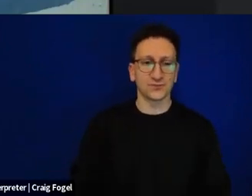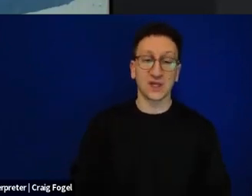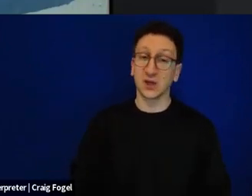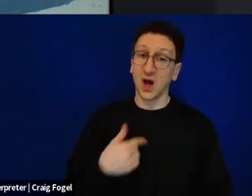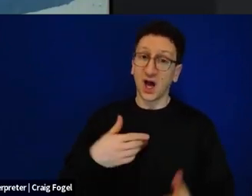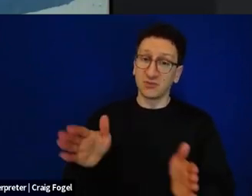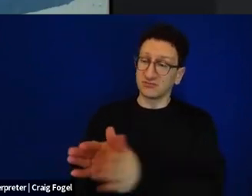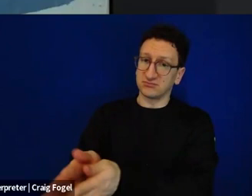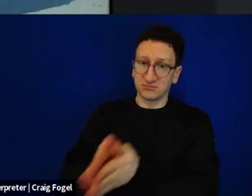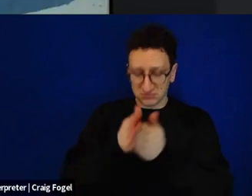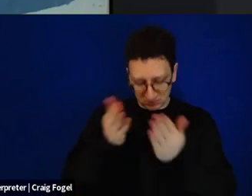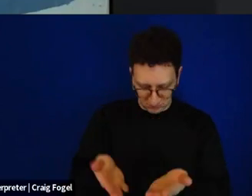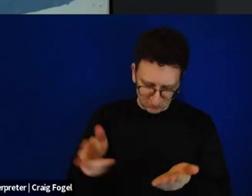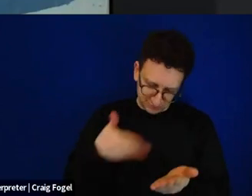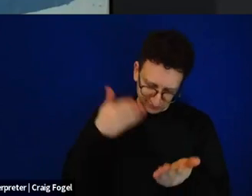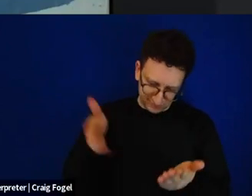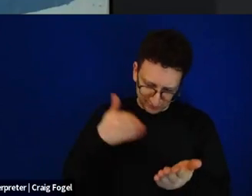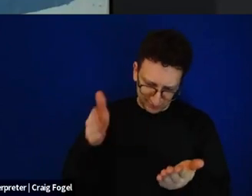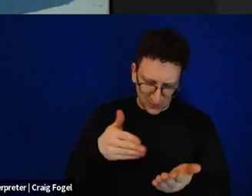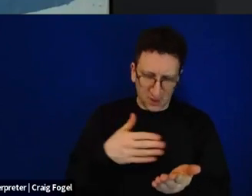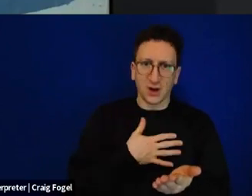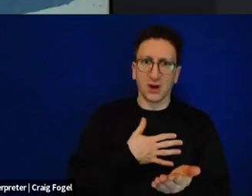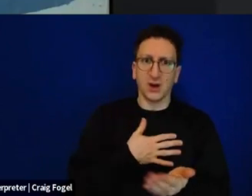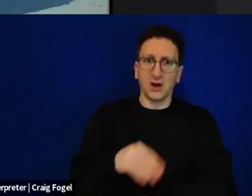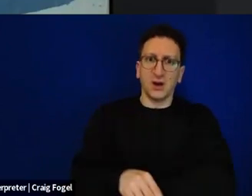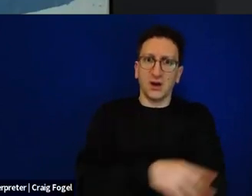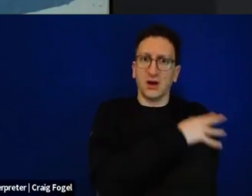reading through the questions, I suddenly felt the chill run through my back as I read